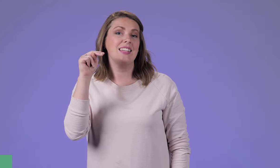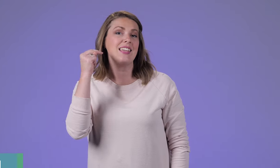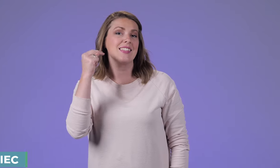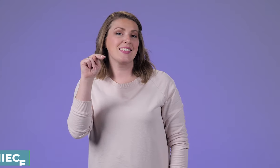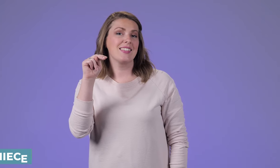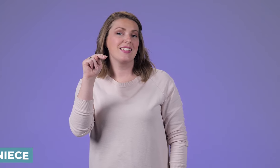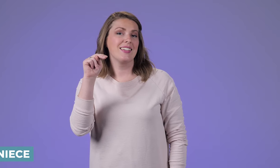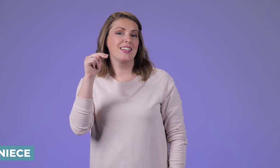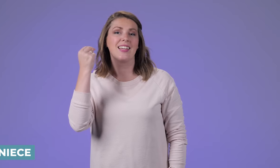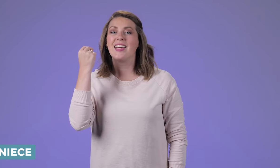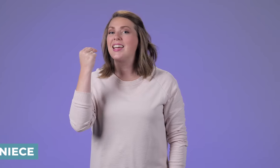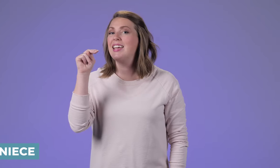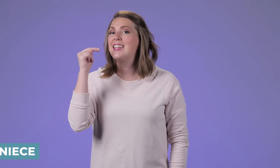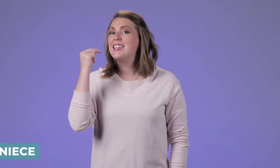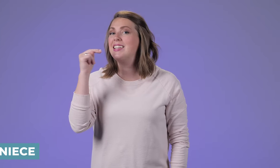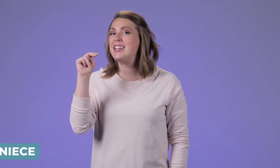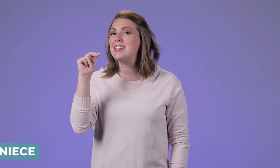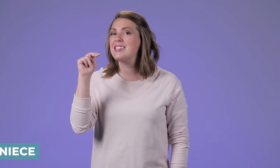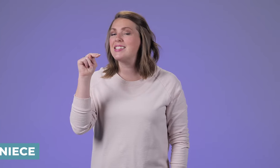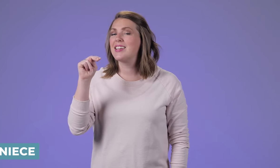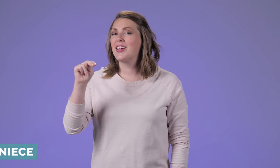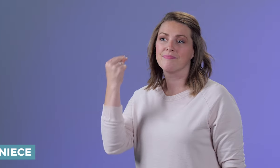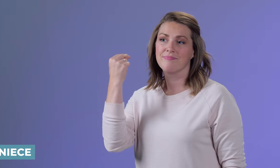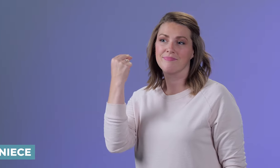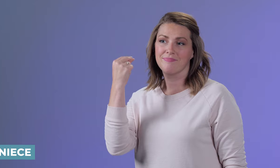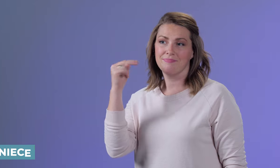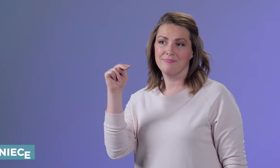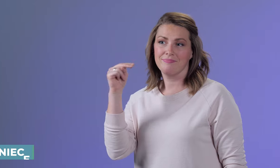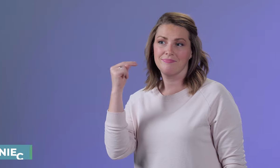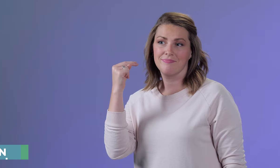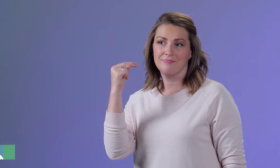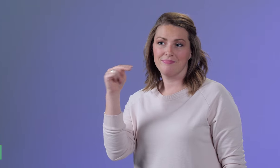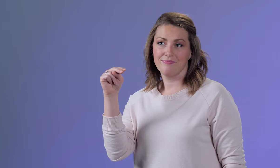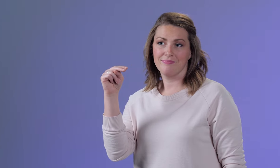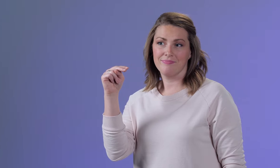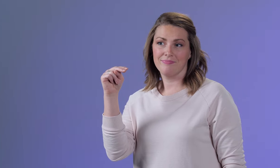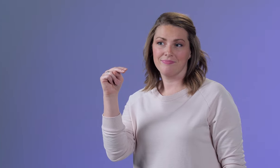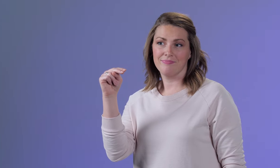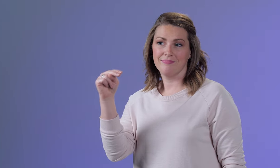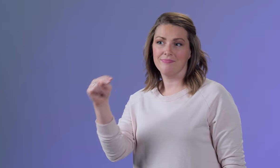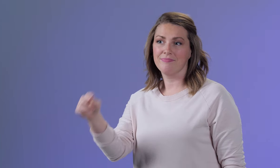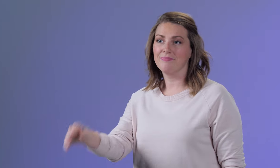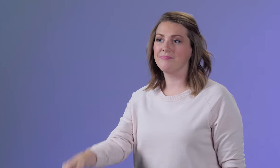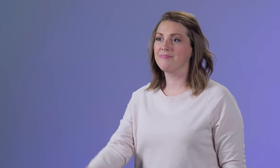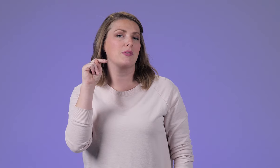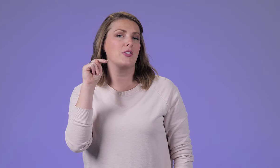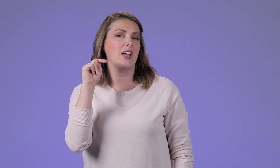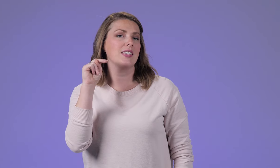Niece Niece You're doing an in and shaking it at the bottom of your face.